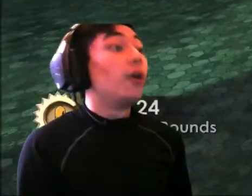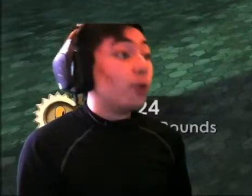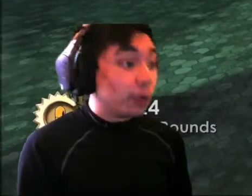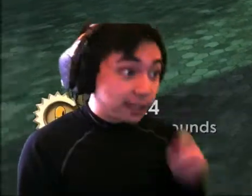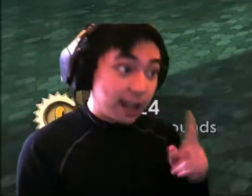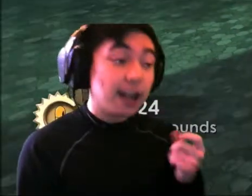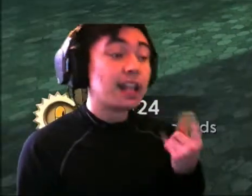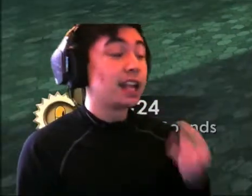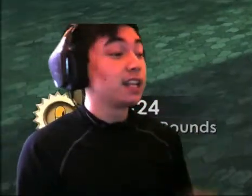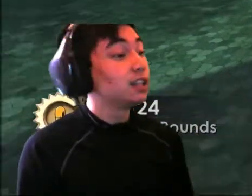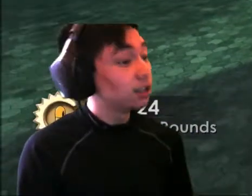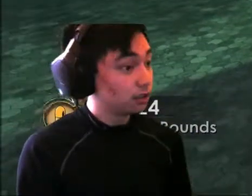Oh ok.. I get it